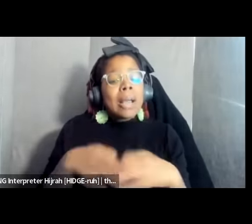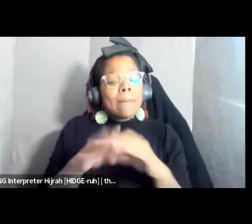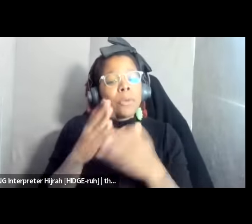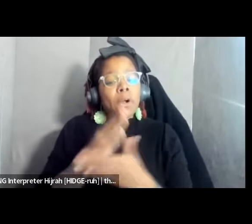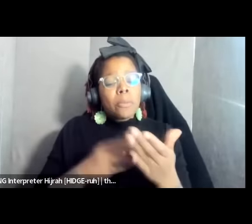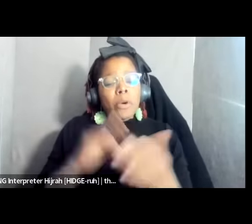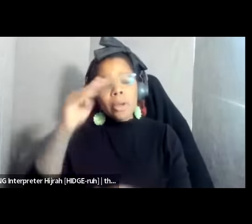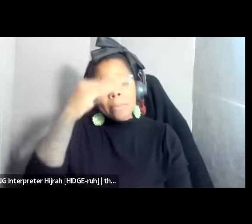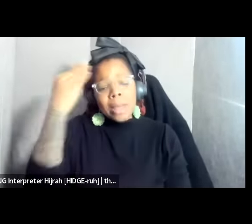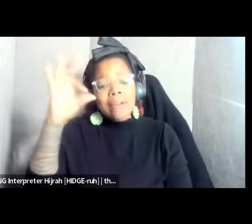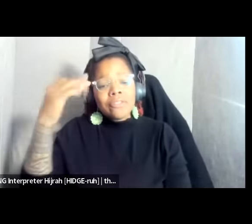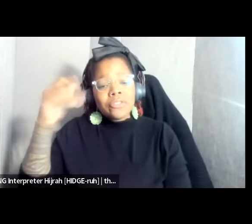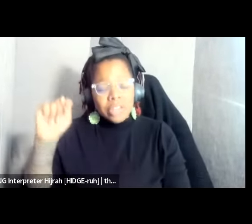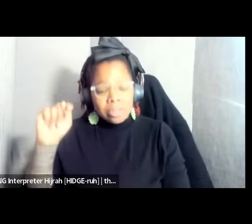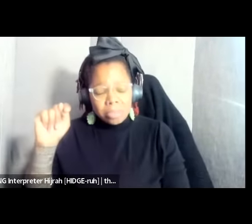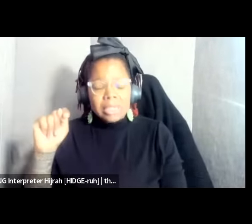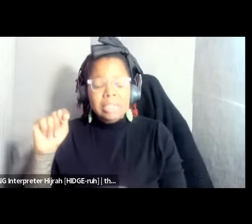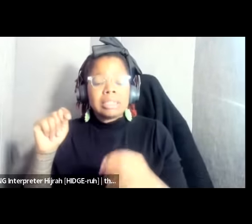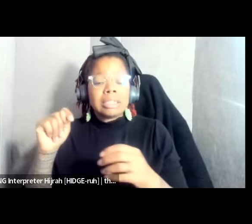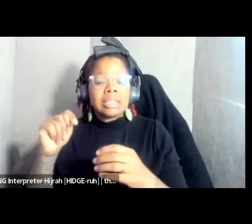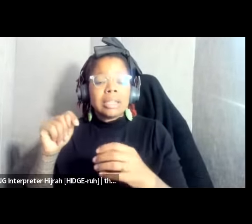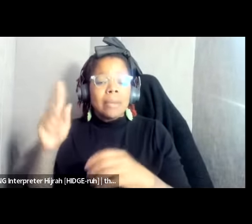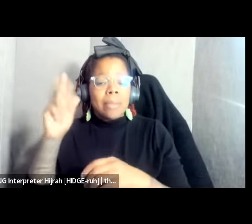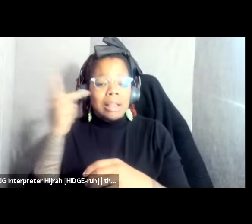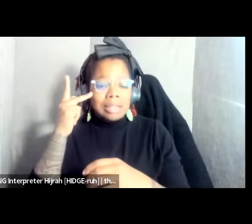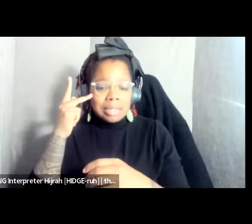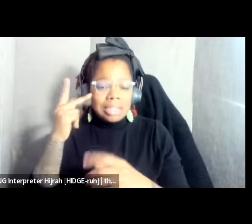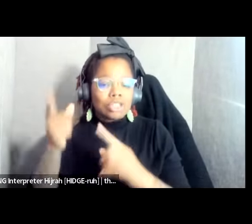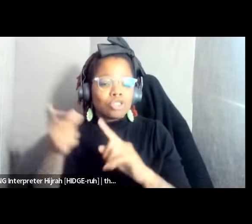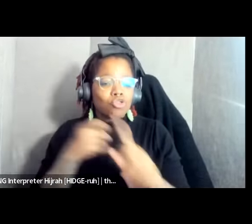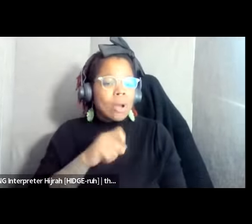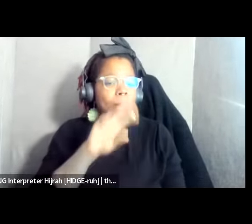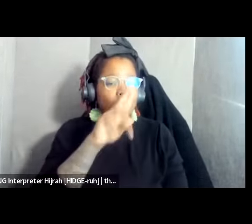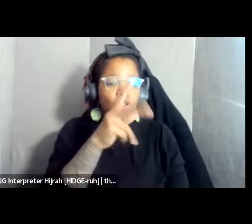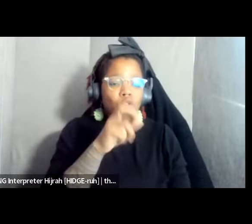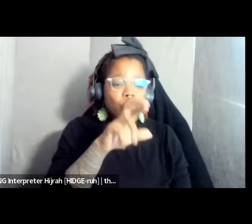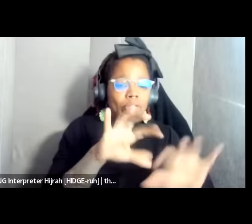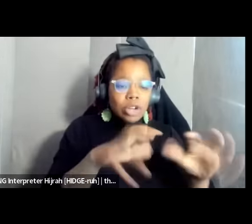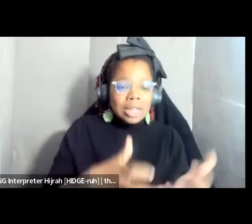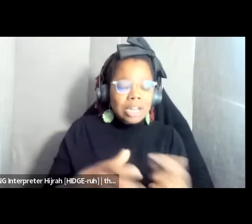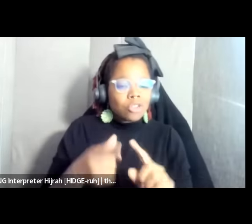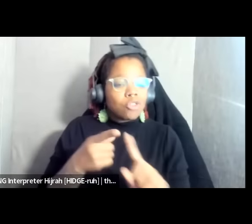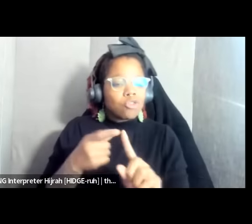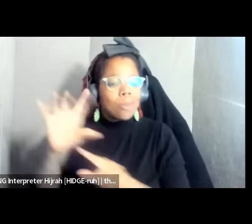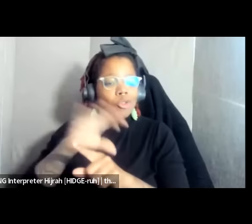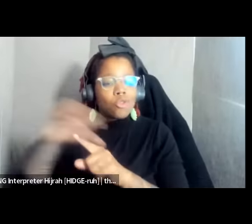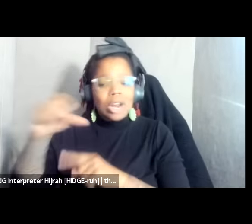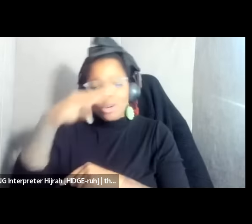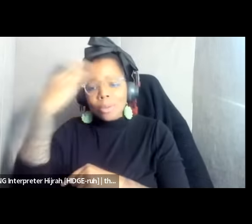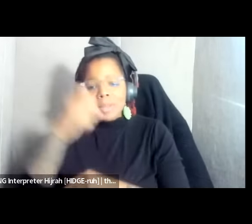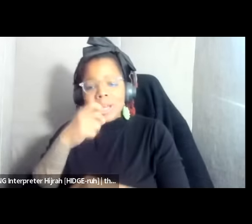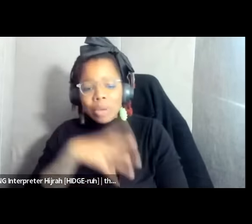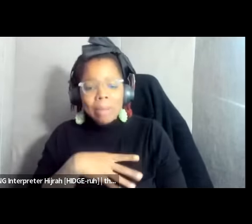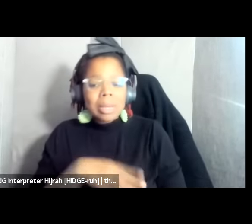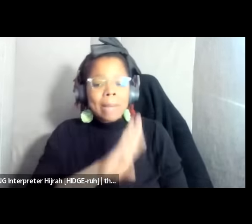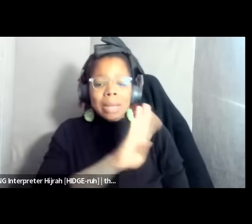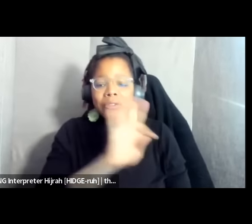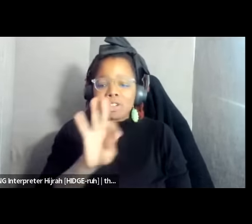from the kehe river Collective uh to radical black women to Black feminist Futures today uh